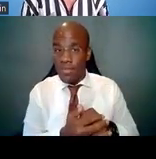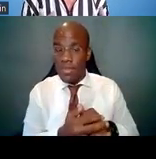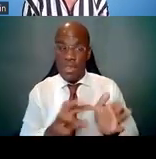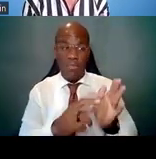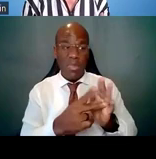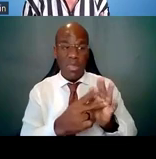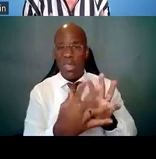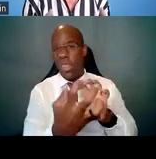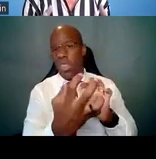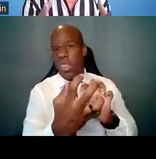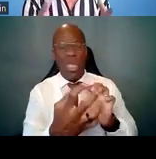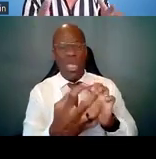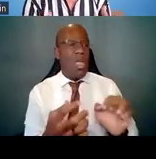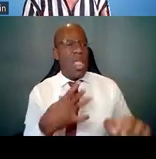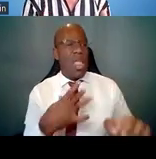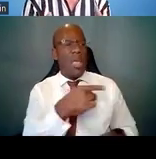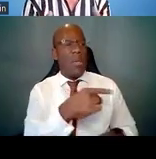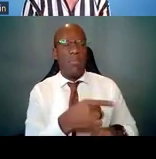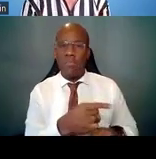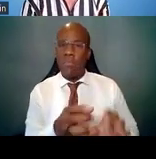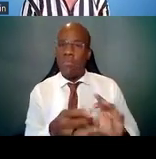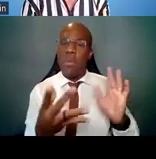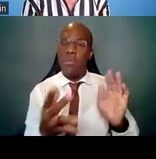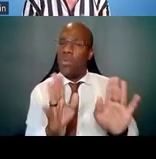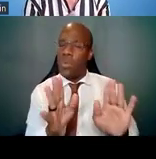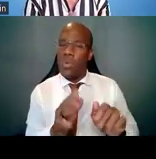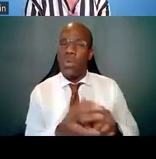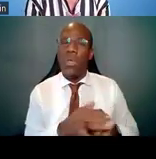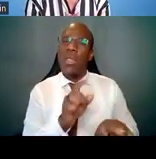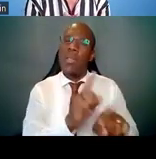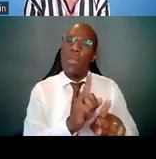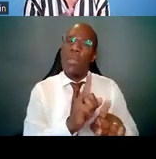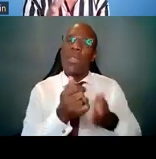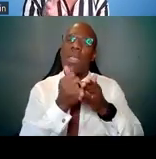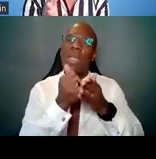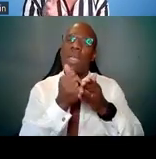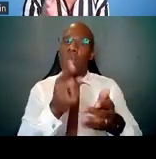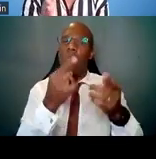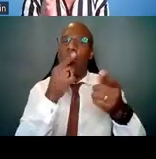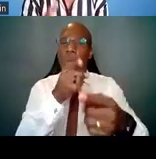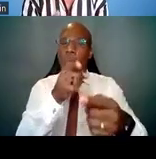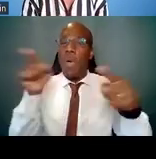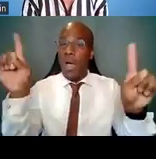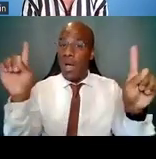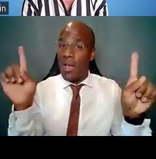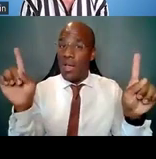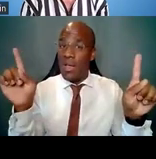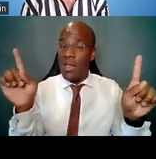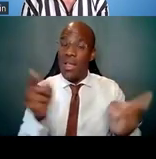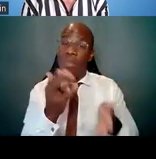The mentors are helping you achieve a goal, and you can create something in the contract that would say,